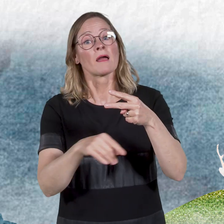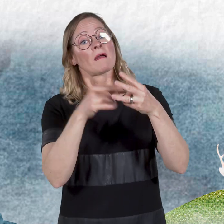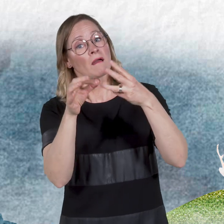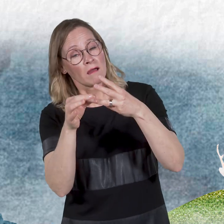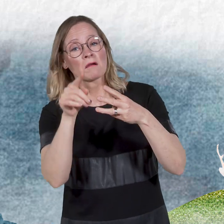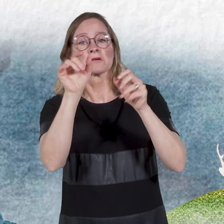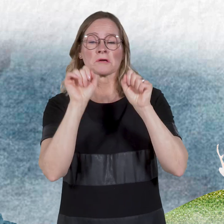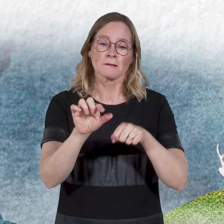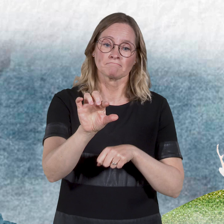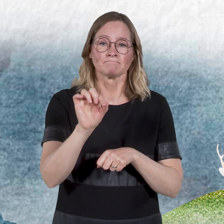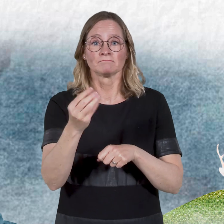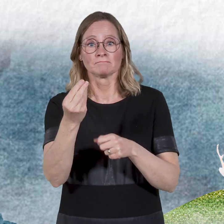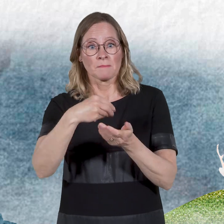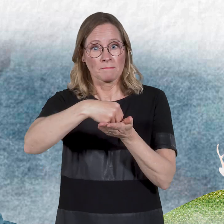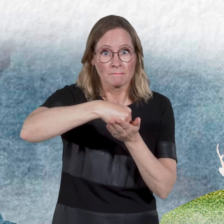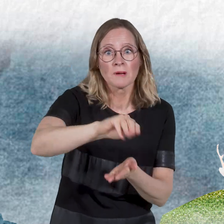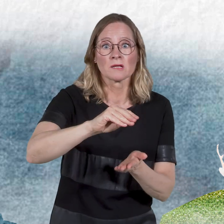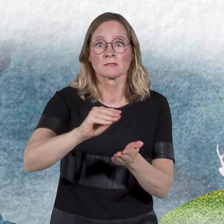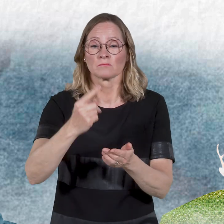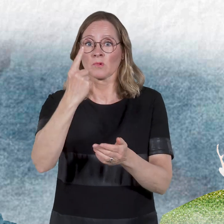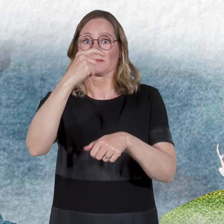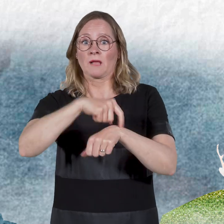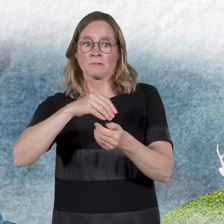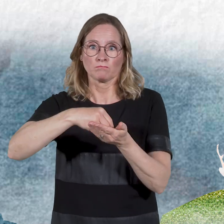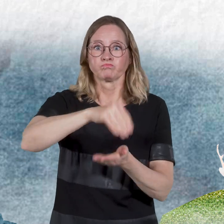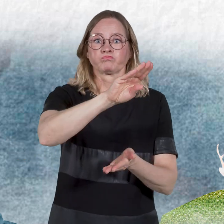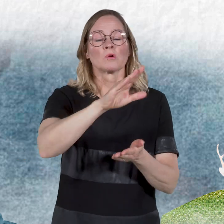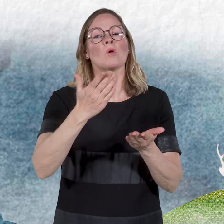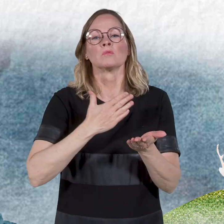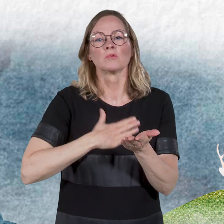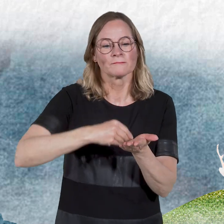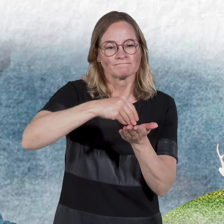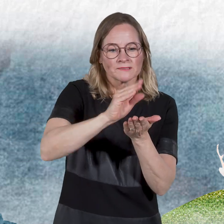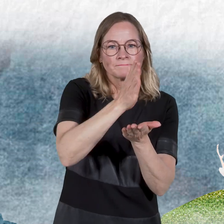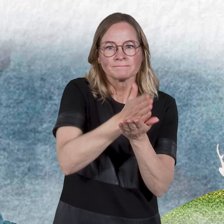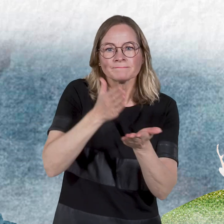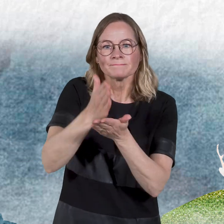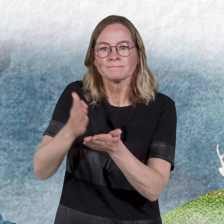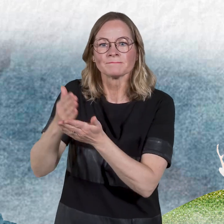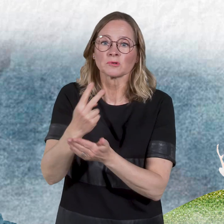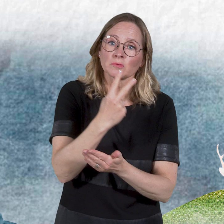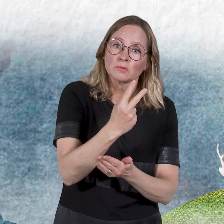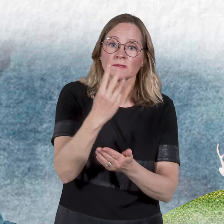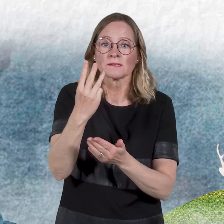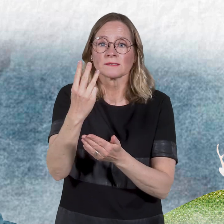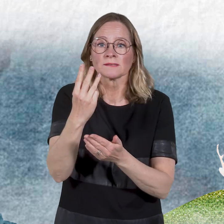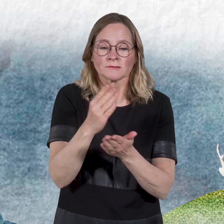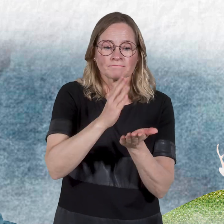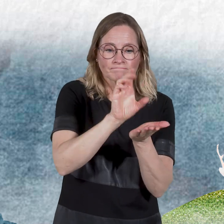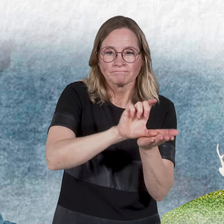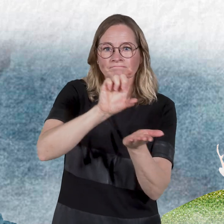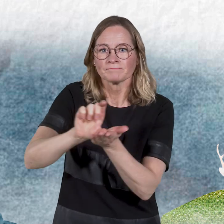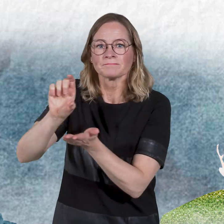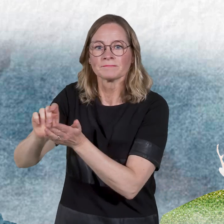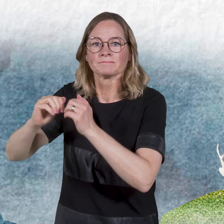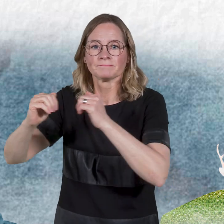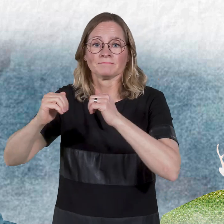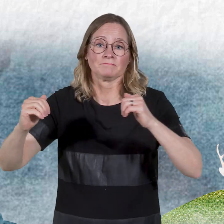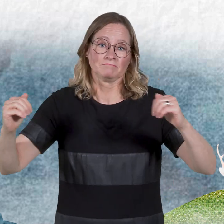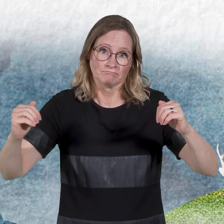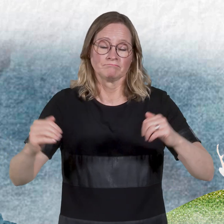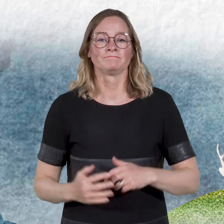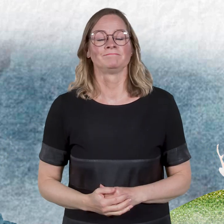You can pay in full or in 2-3 payments.